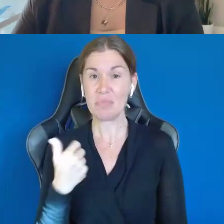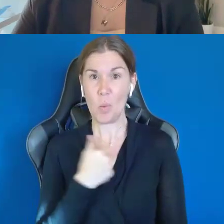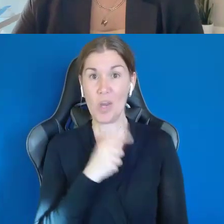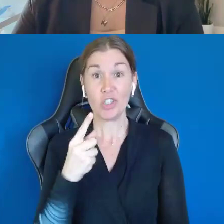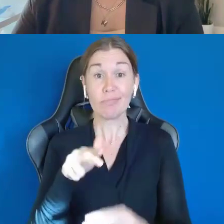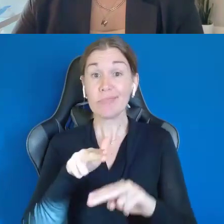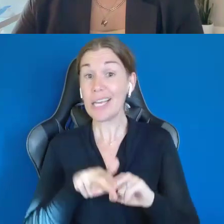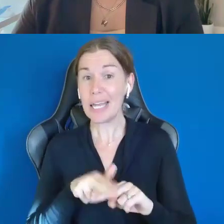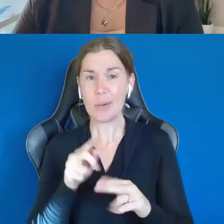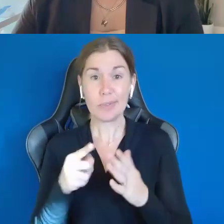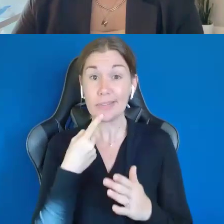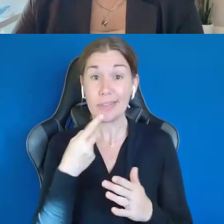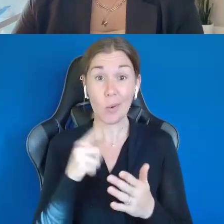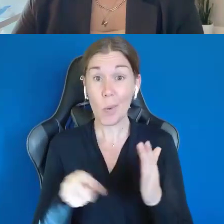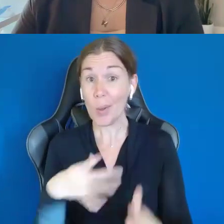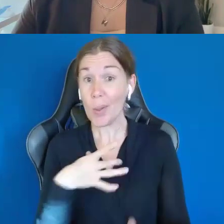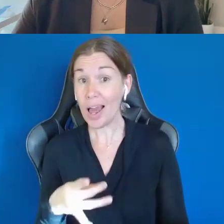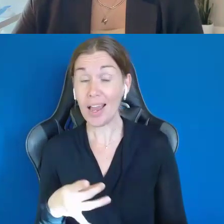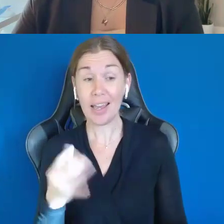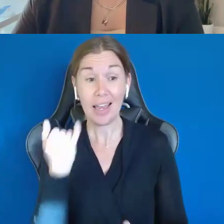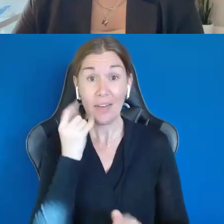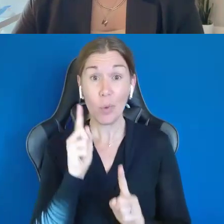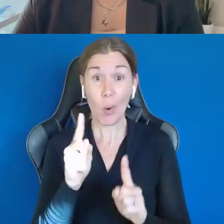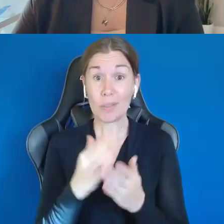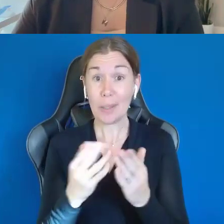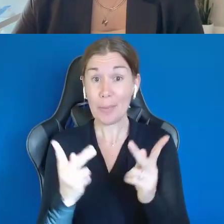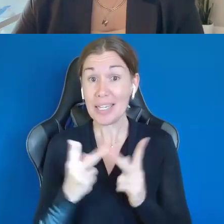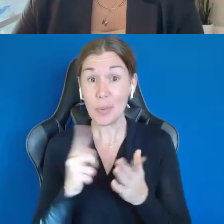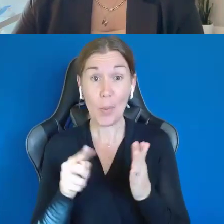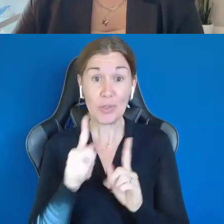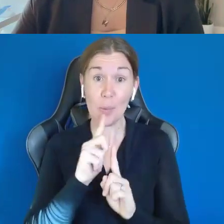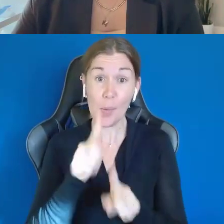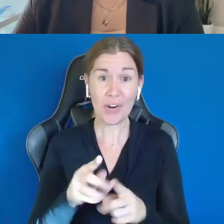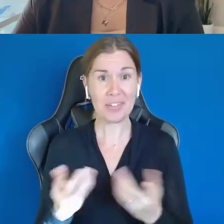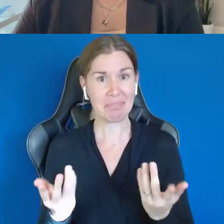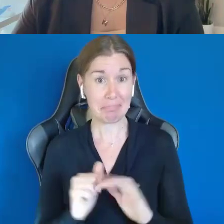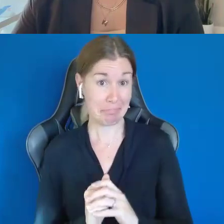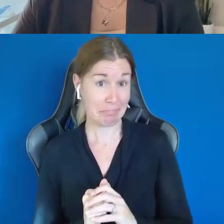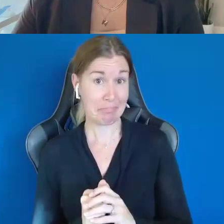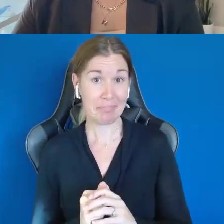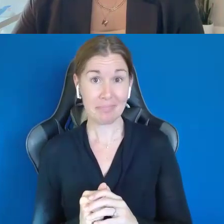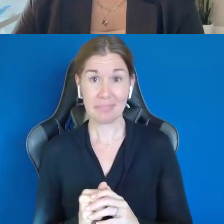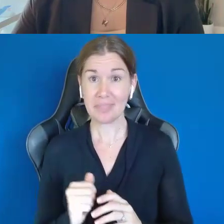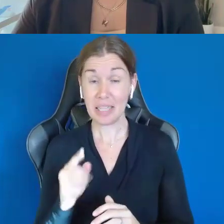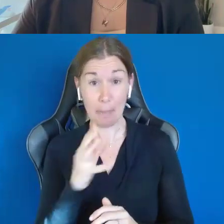If you went somewhere, what would you order? Let's work on that. He's like, "Mom, you like chocolate and peanut butter.